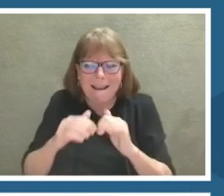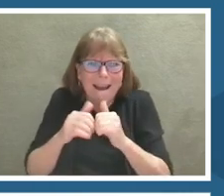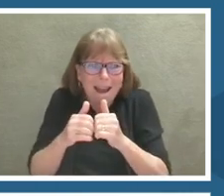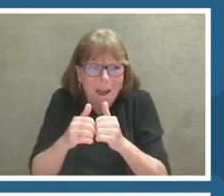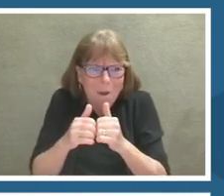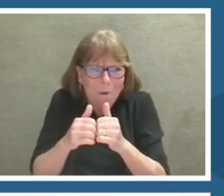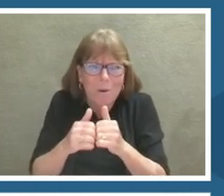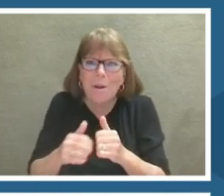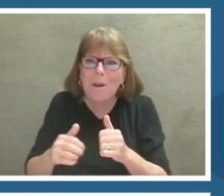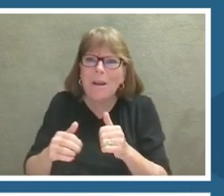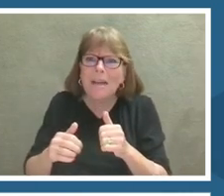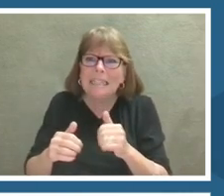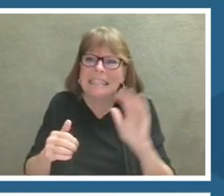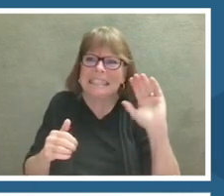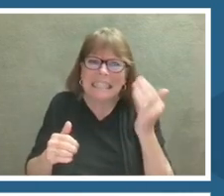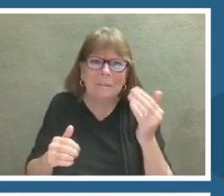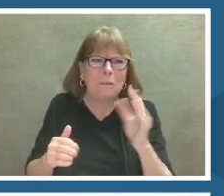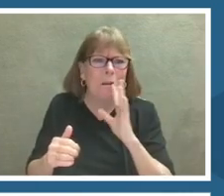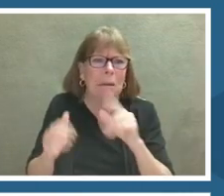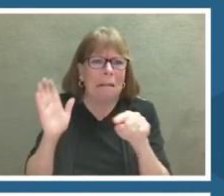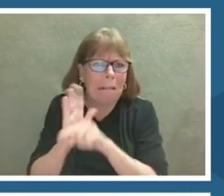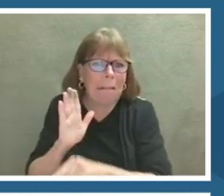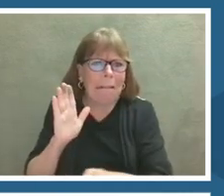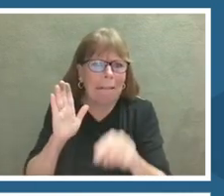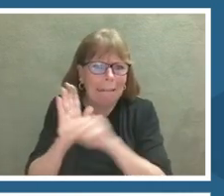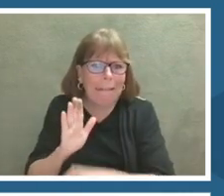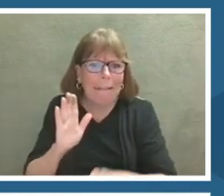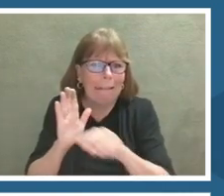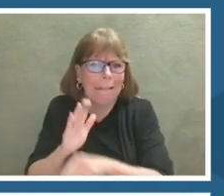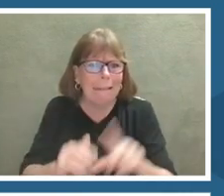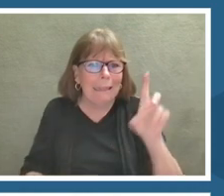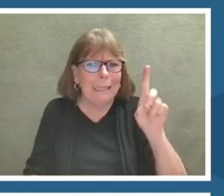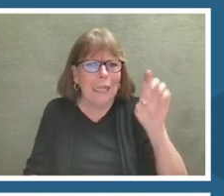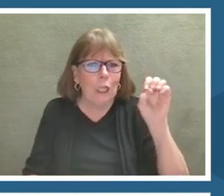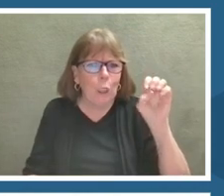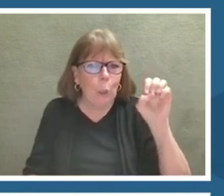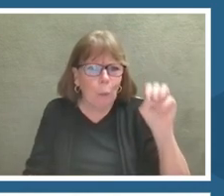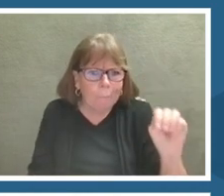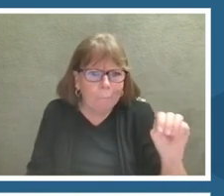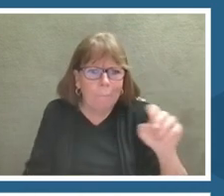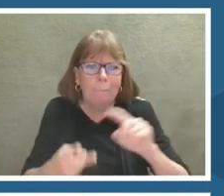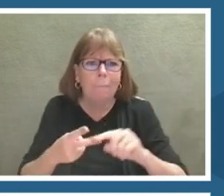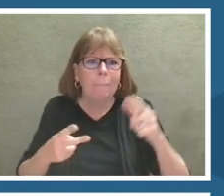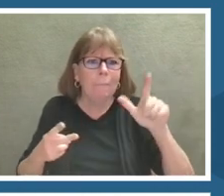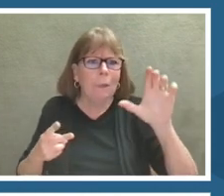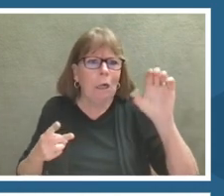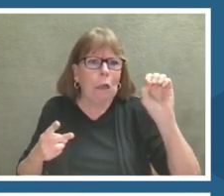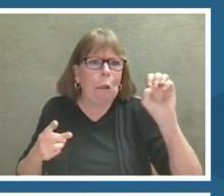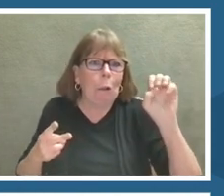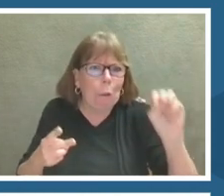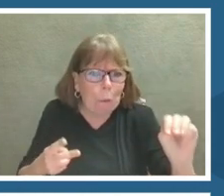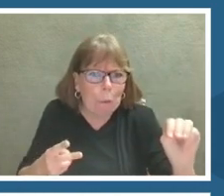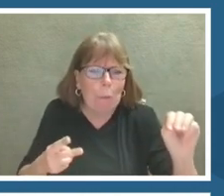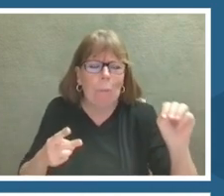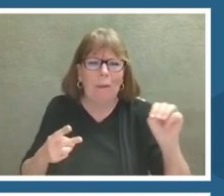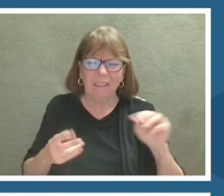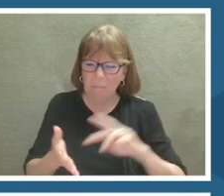gloom? Dr. Knowlton's approach is that combating climate change by scaring people into action